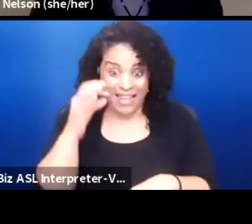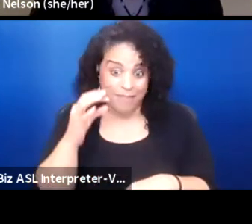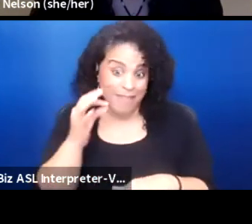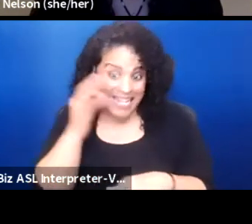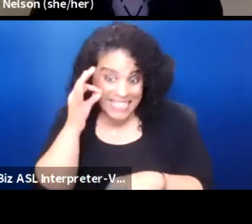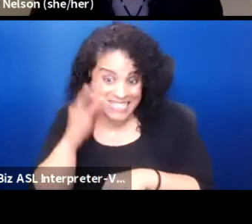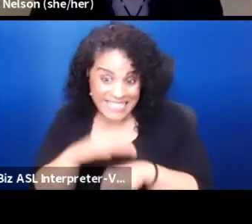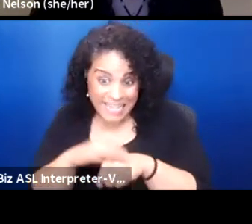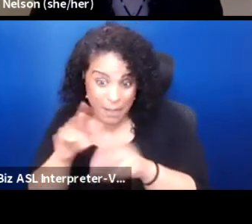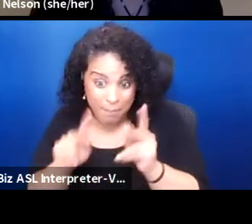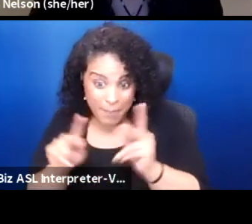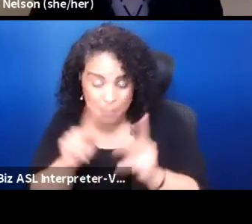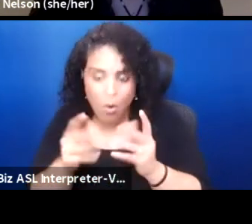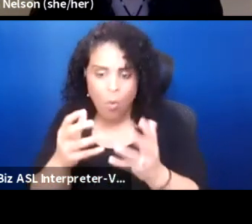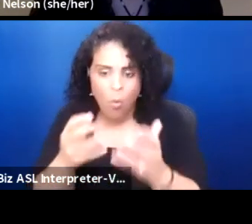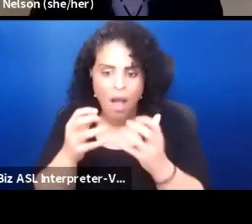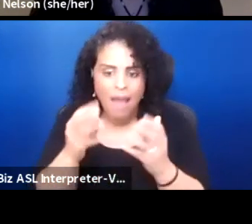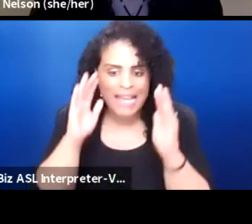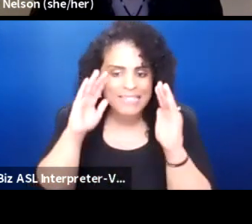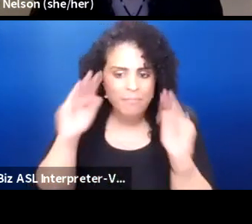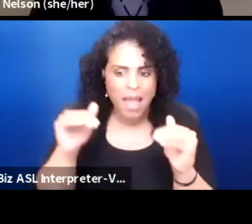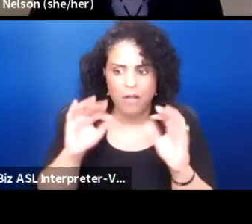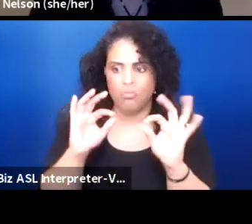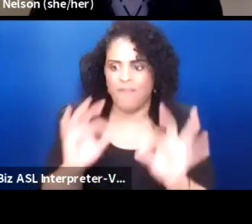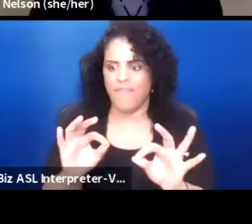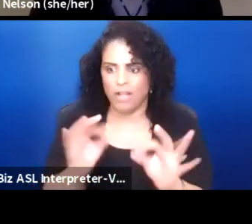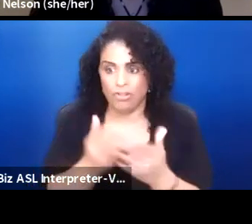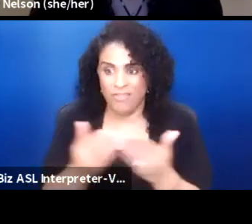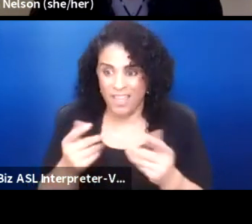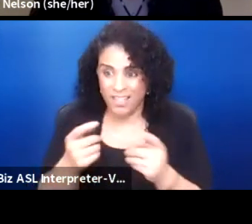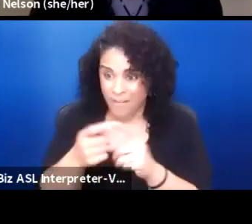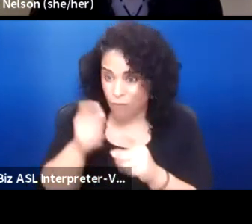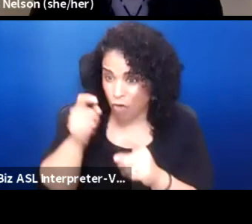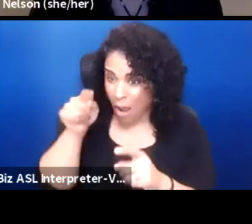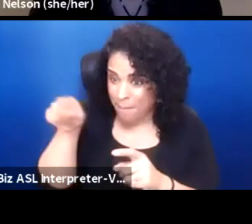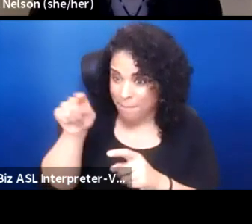want or expect perfection from allies and non-native learners,